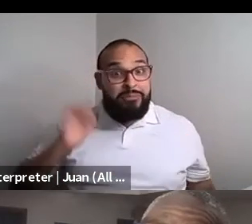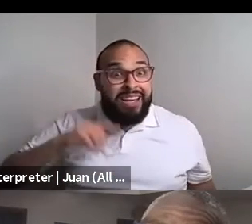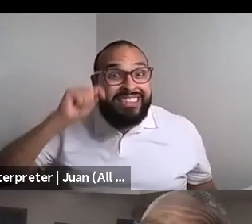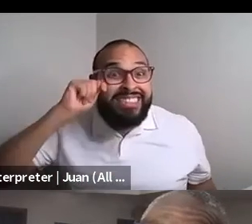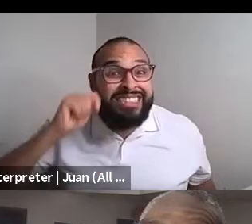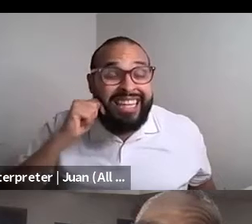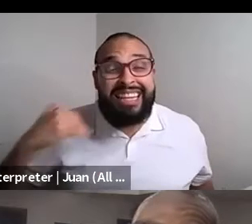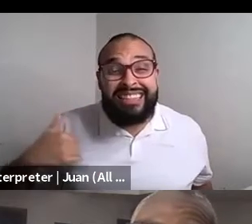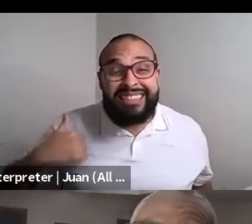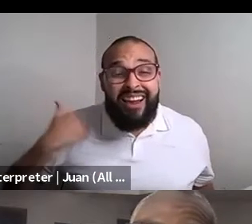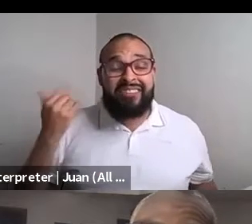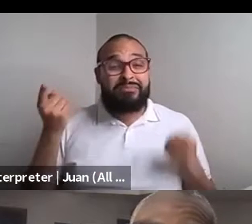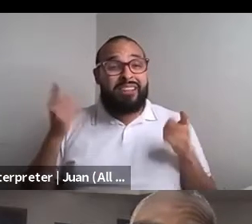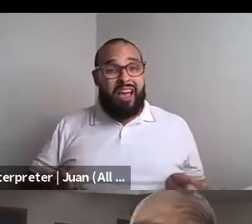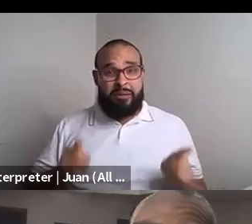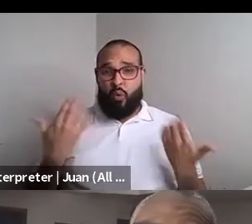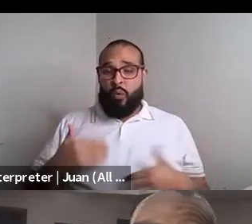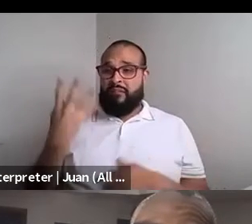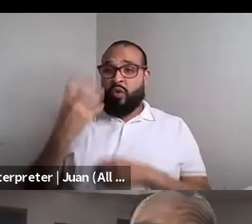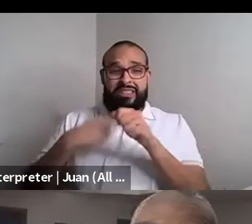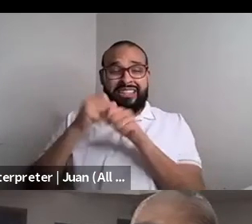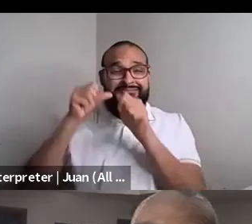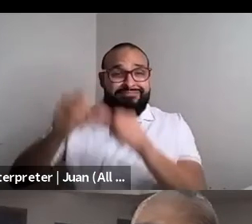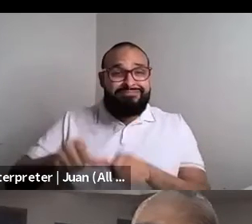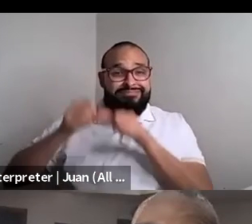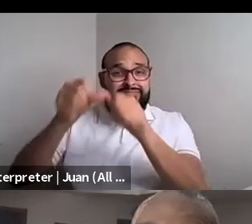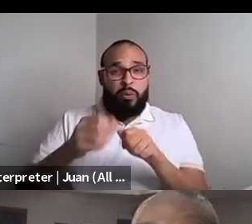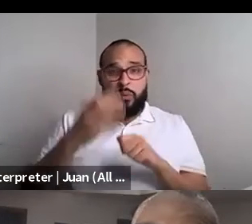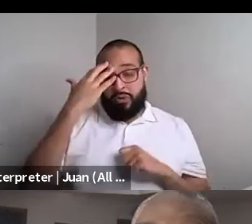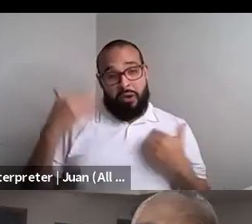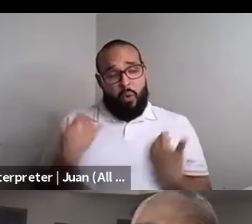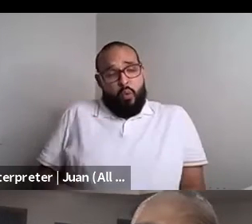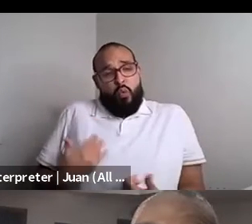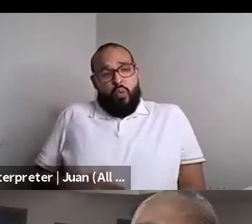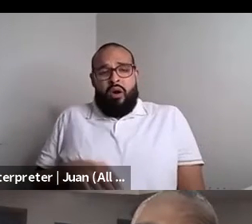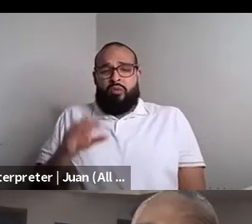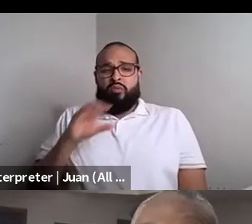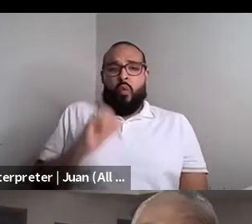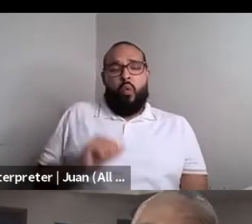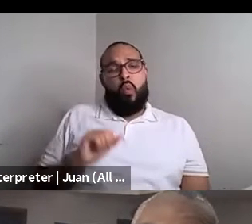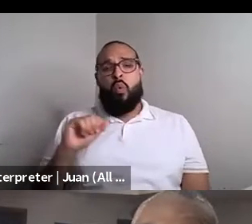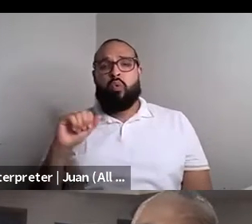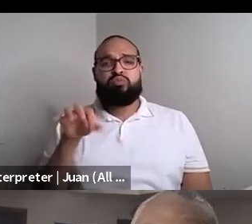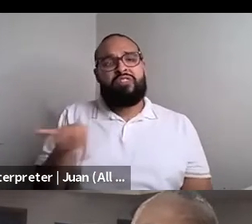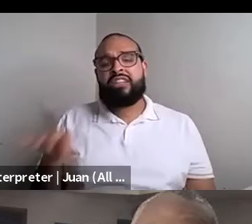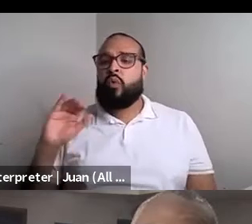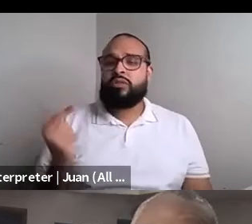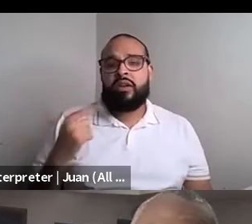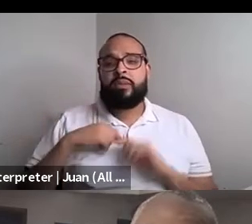Kokumo: And this happened for for fucking years but that's like I'm Oh gee, I like the first black nonsense woman's to, like, make it as a hallway.